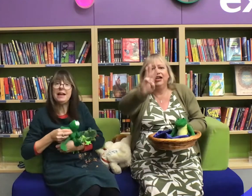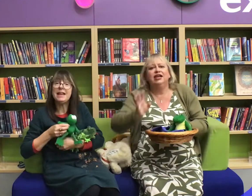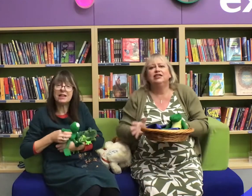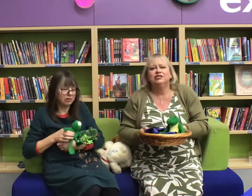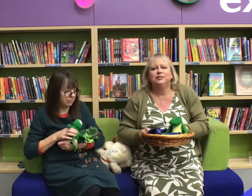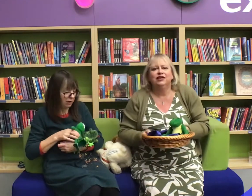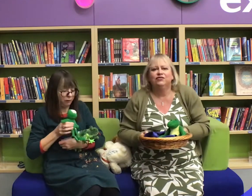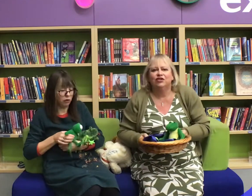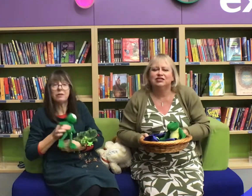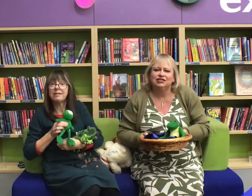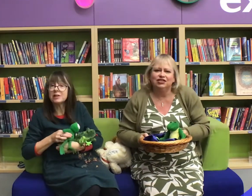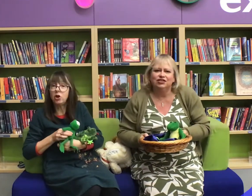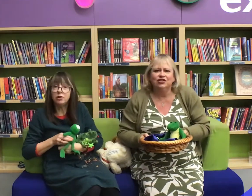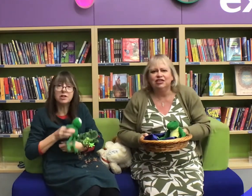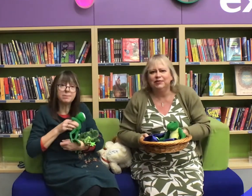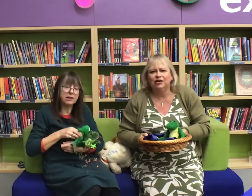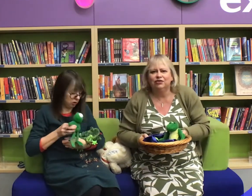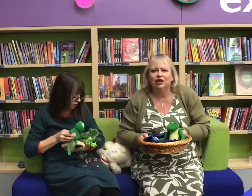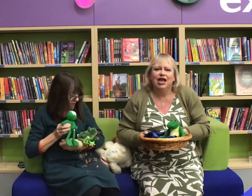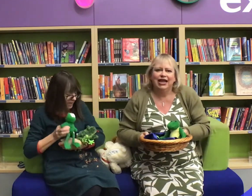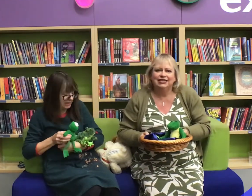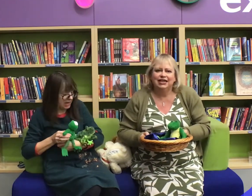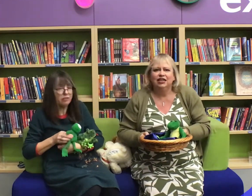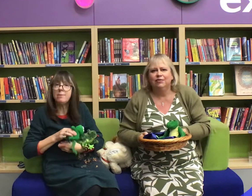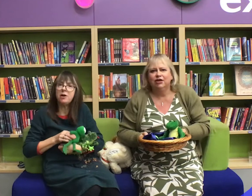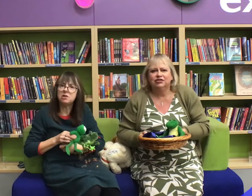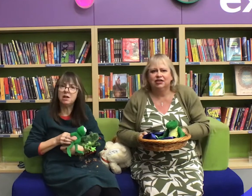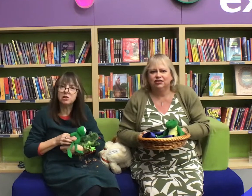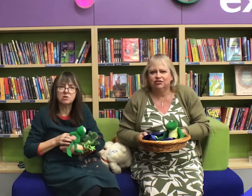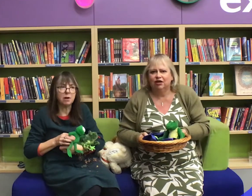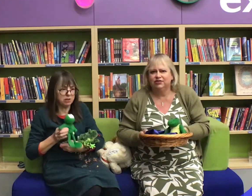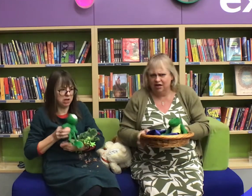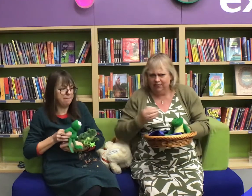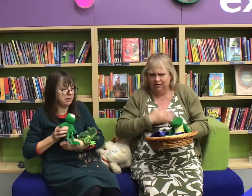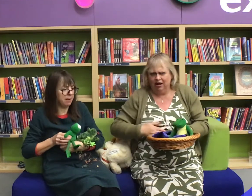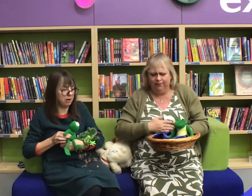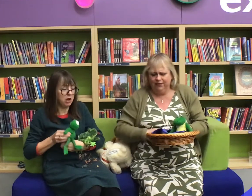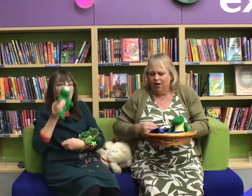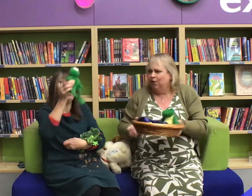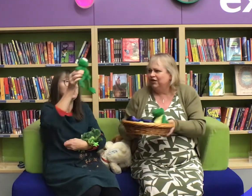Three little speckled frogs sat on a speckled log eating the most delicious grubs yum yum!